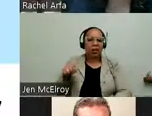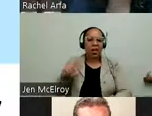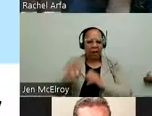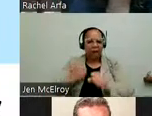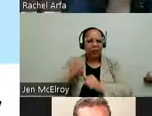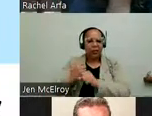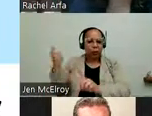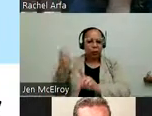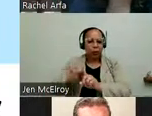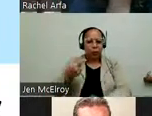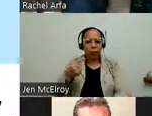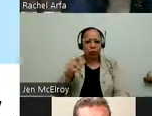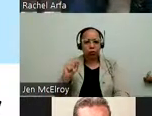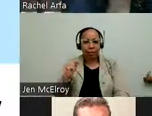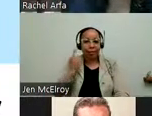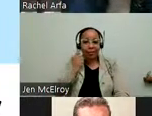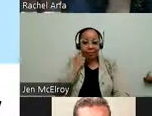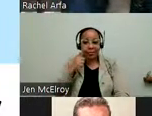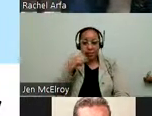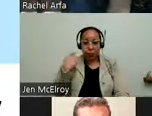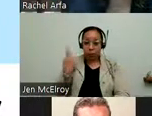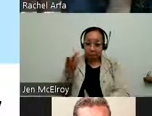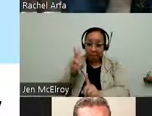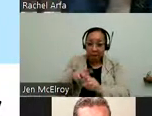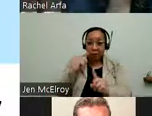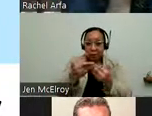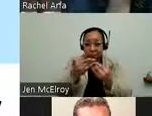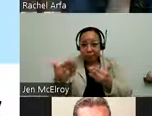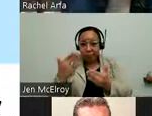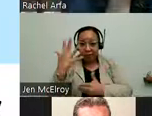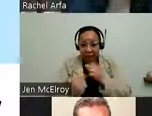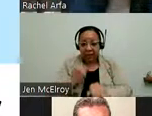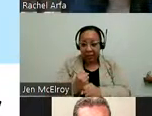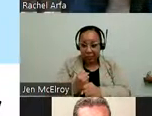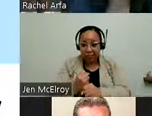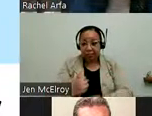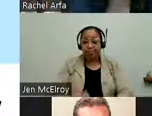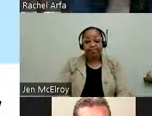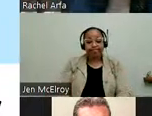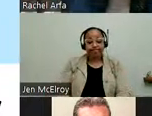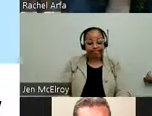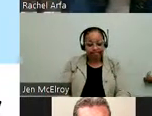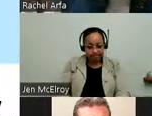five-year grant. And it will be another five years. And we were